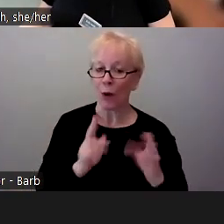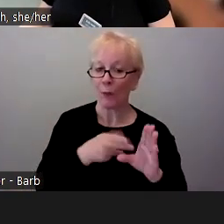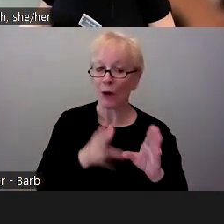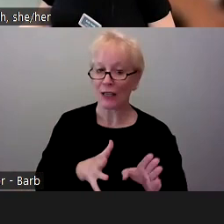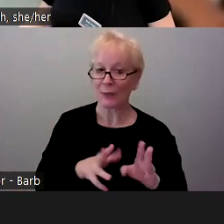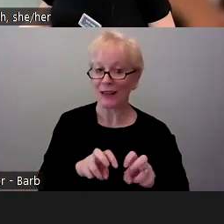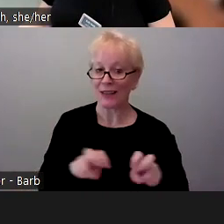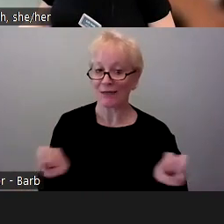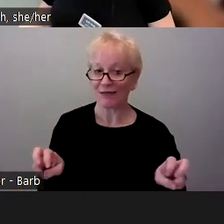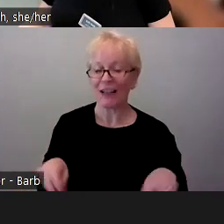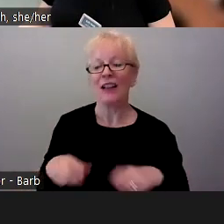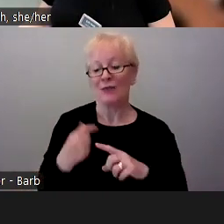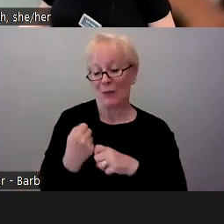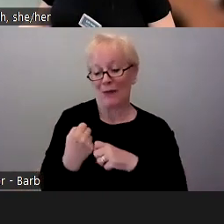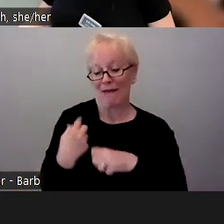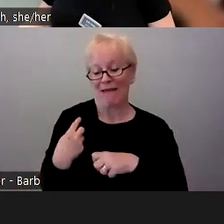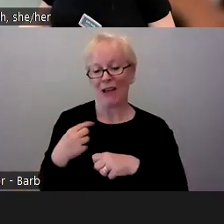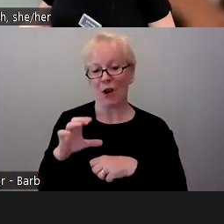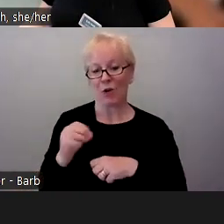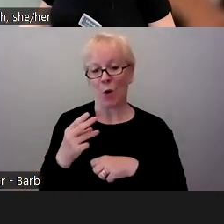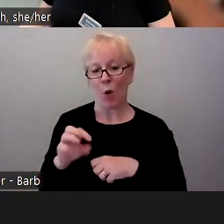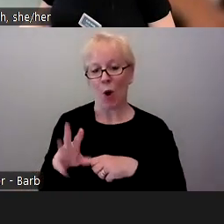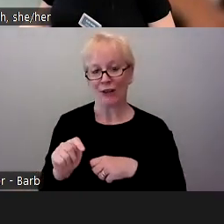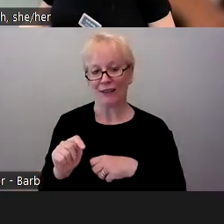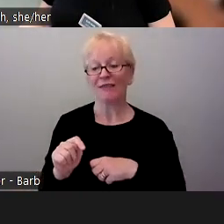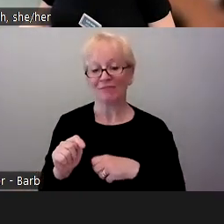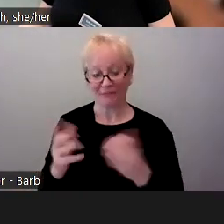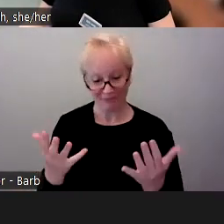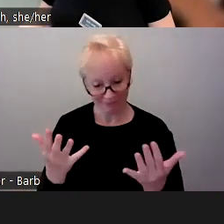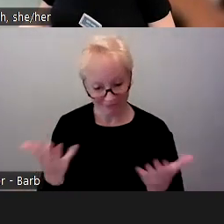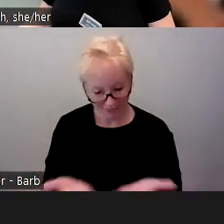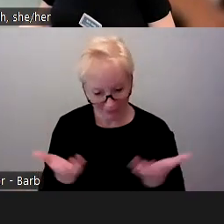cohort with us today to share their experience.